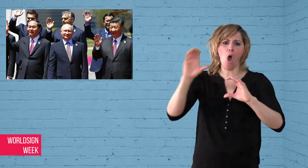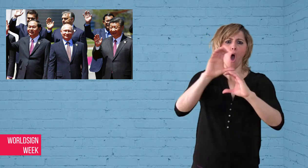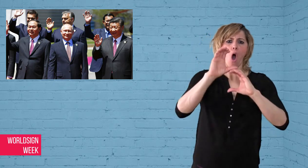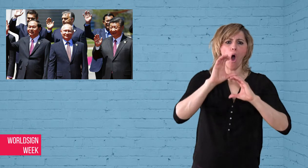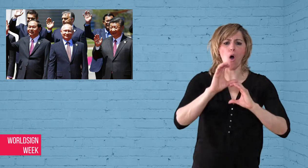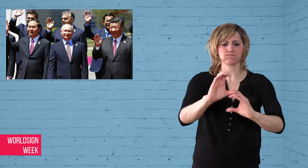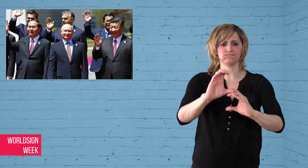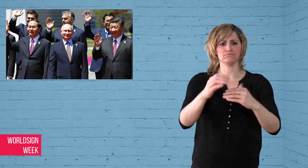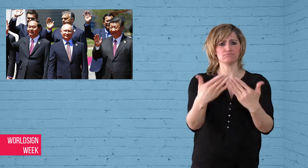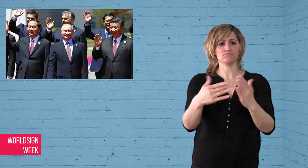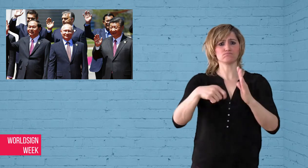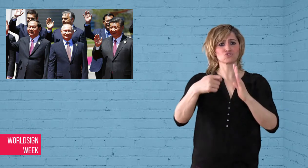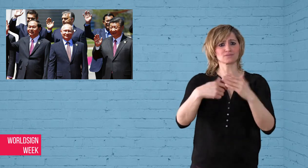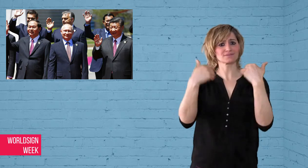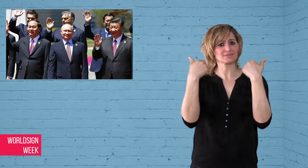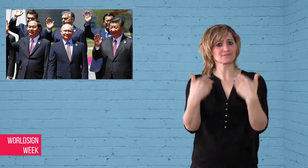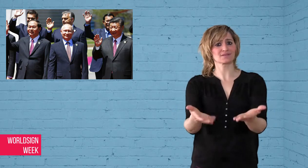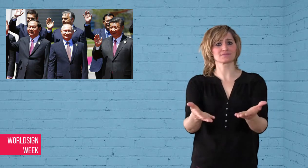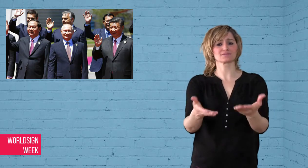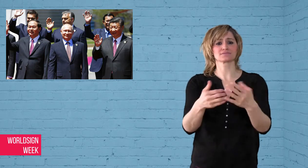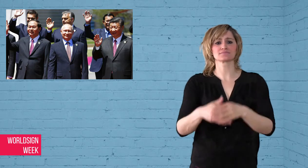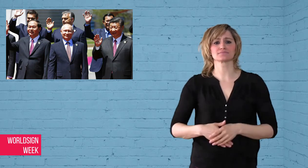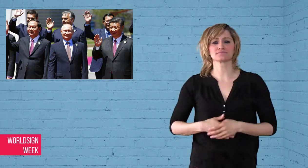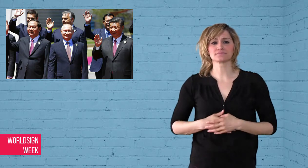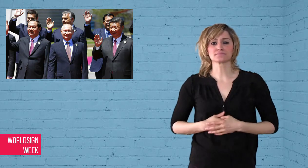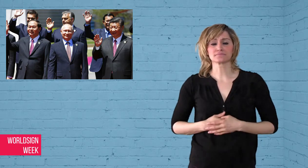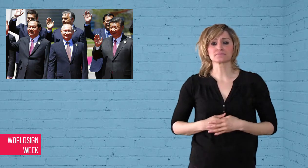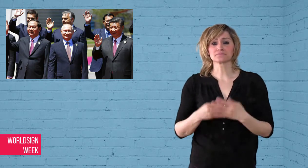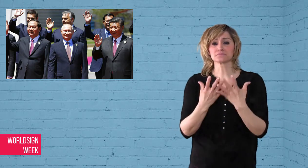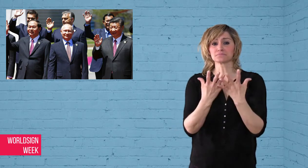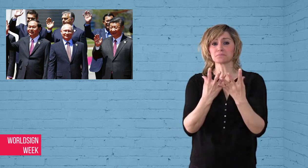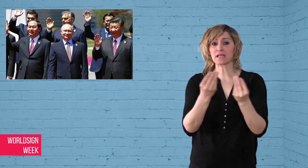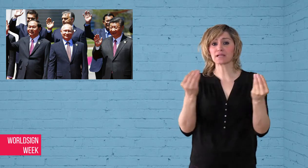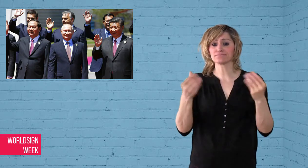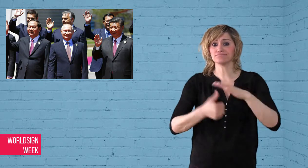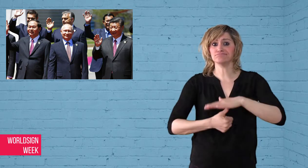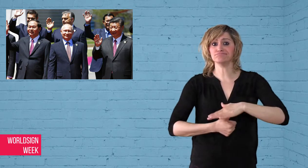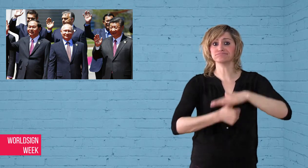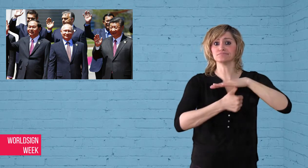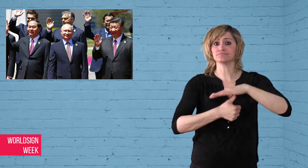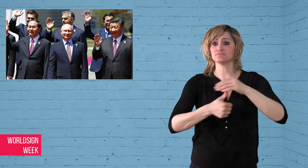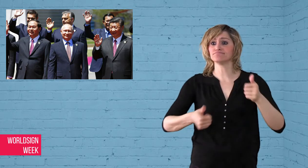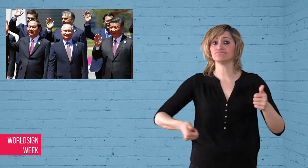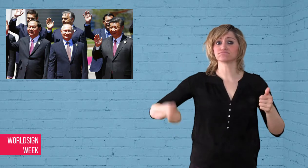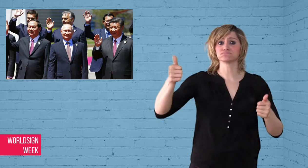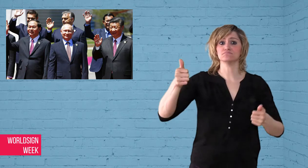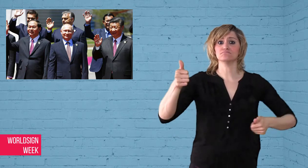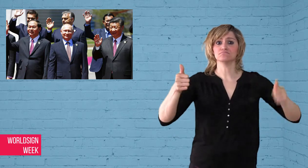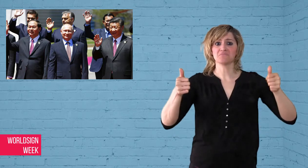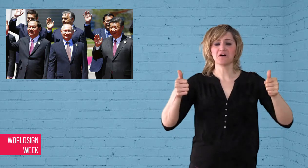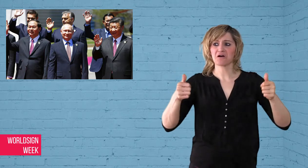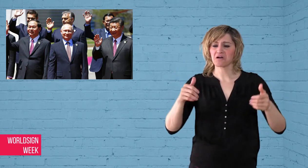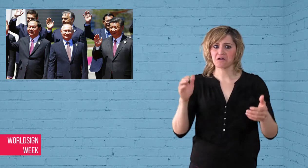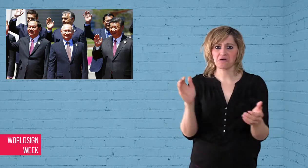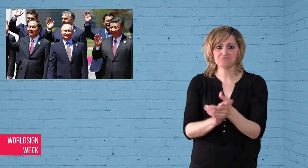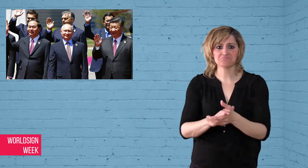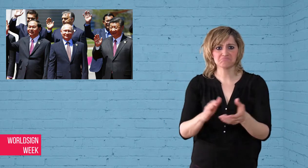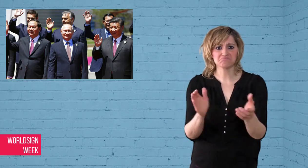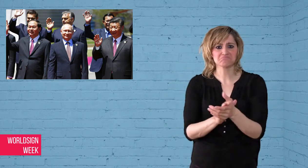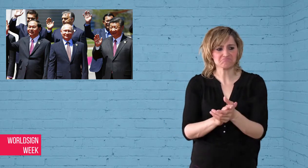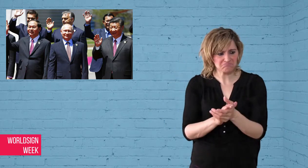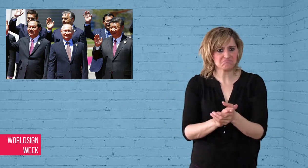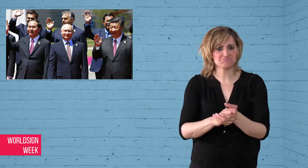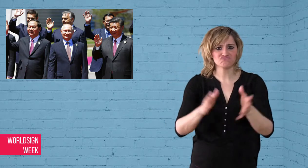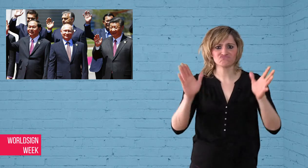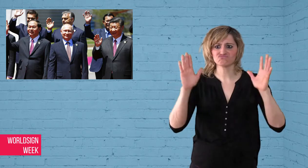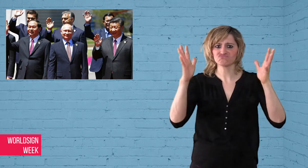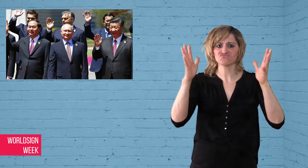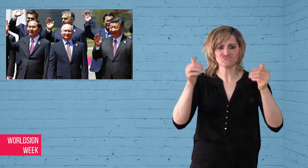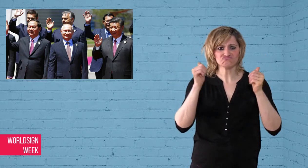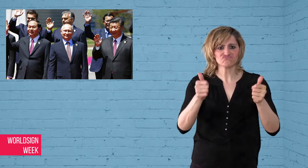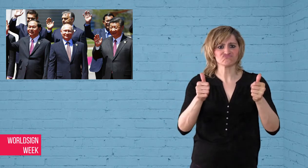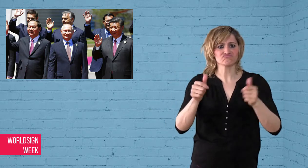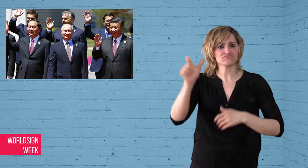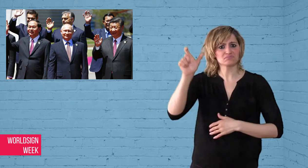convinced - they felt the project was